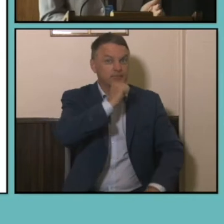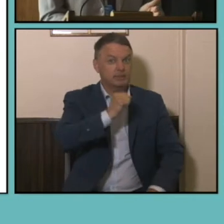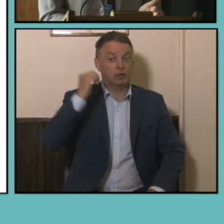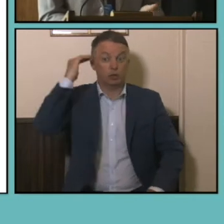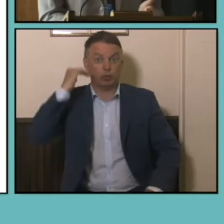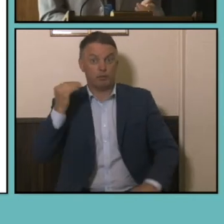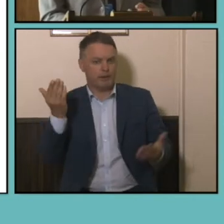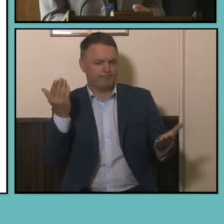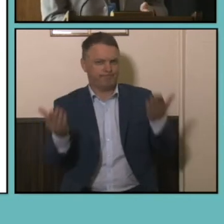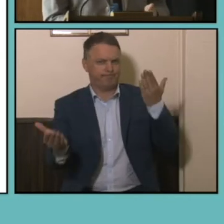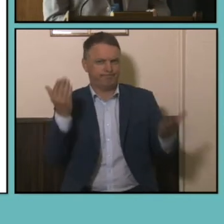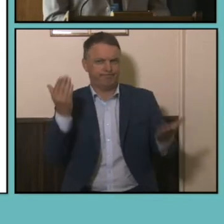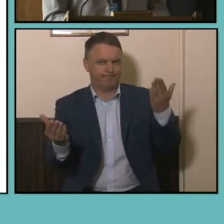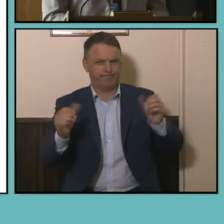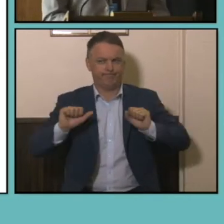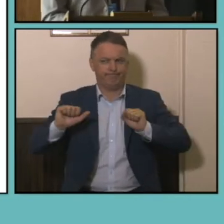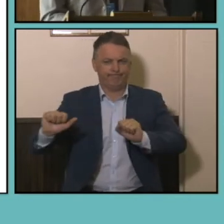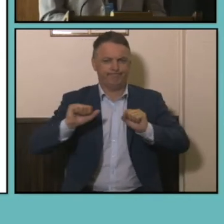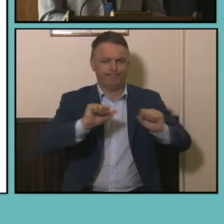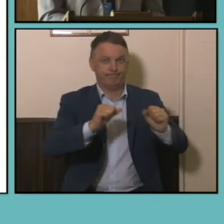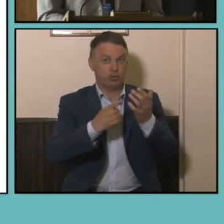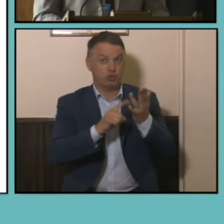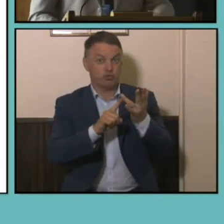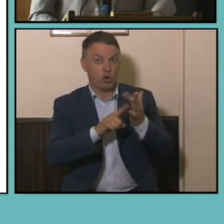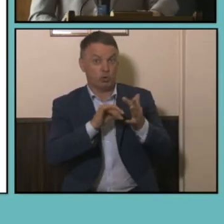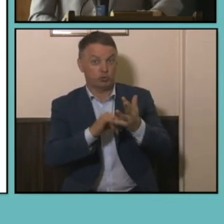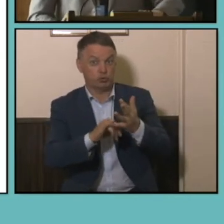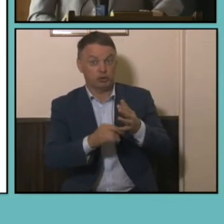including how male and female employment is also shaped by gender roles around